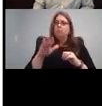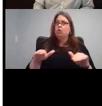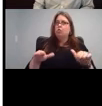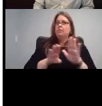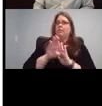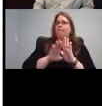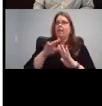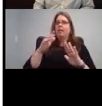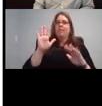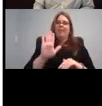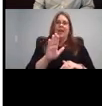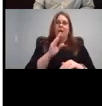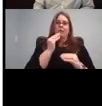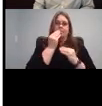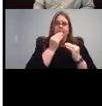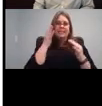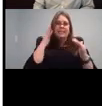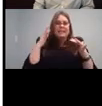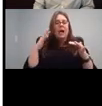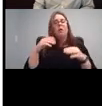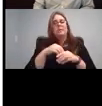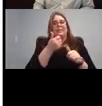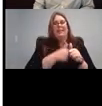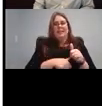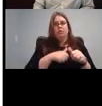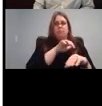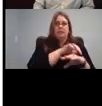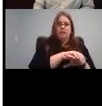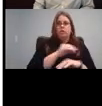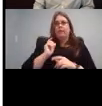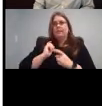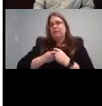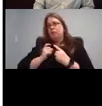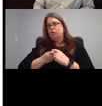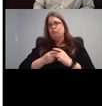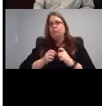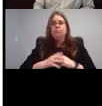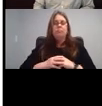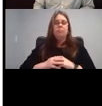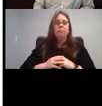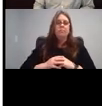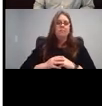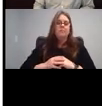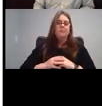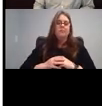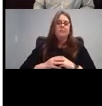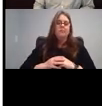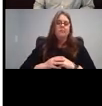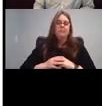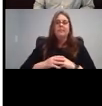There are a couple other resources too. If